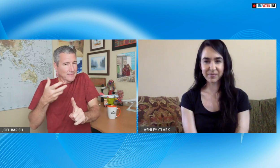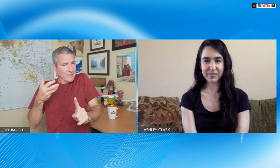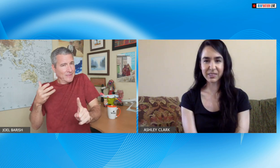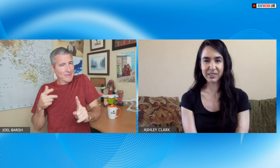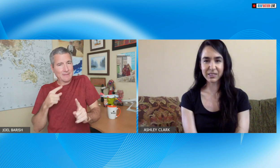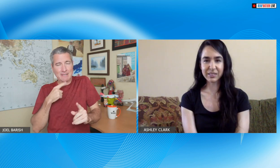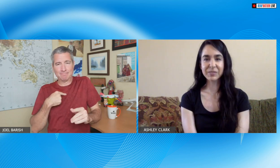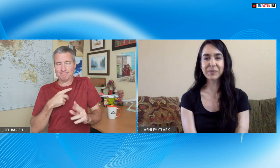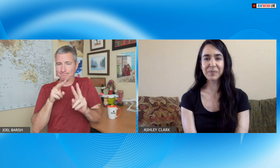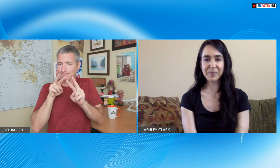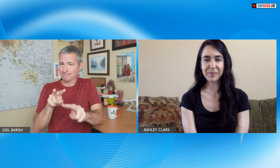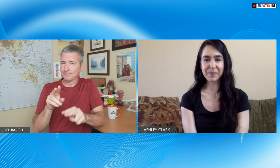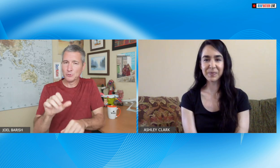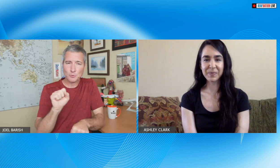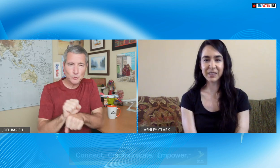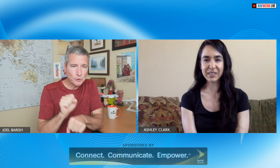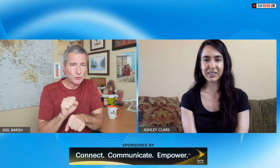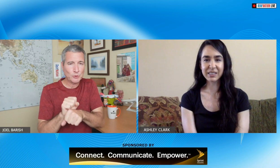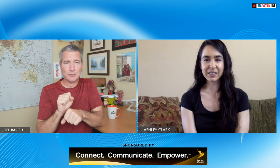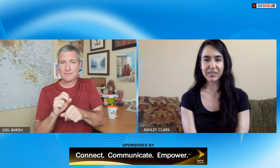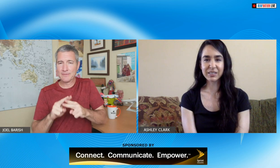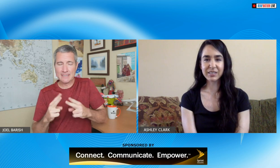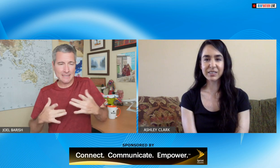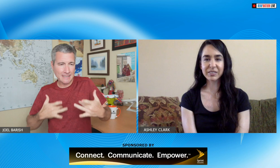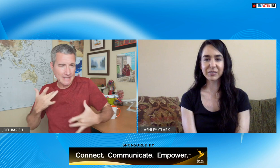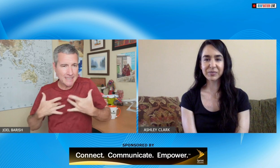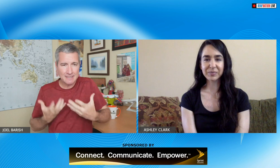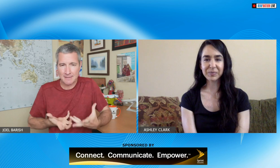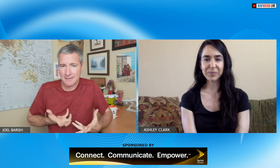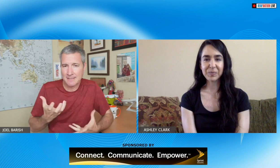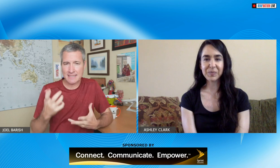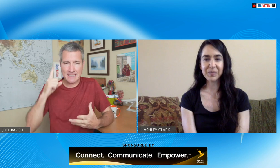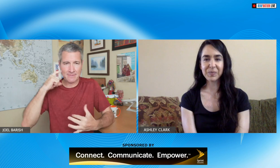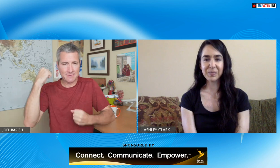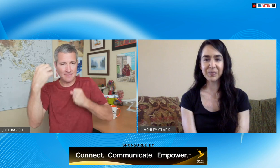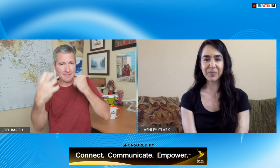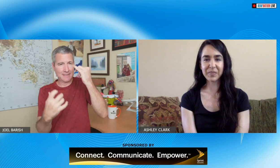poetry and expanding on that really have really enjoyed watching your work and